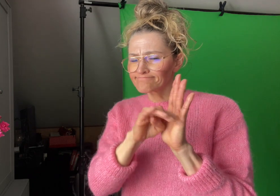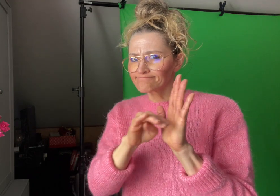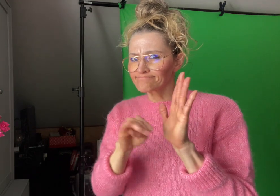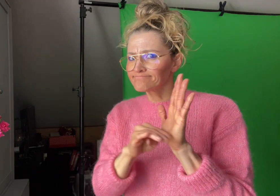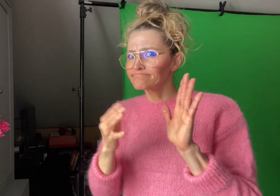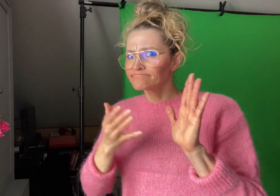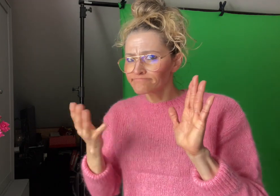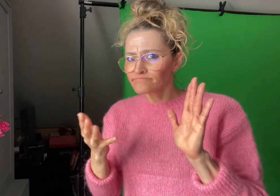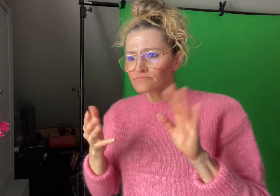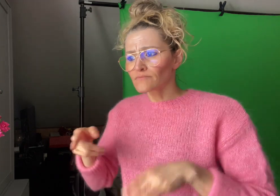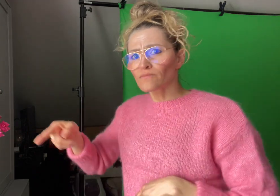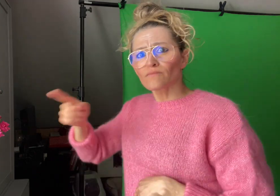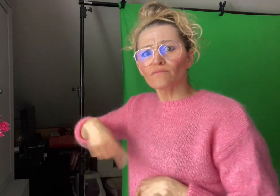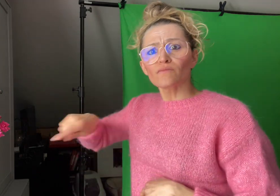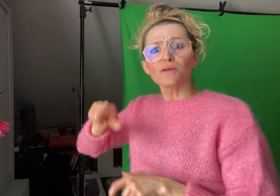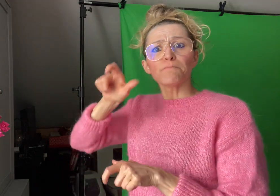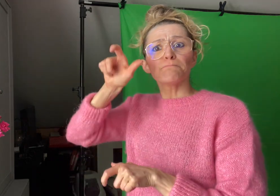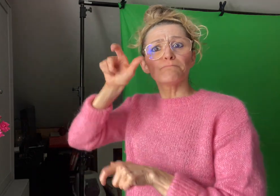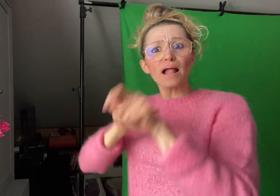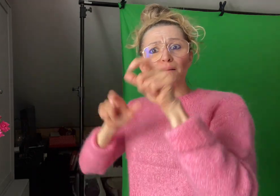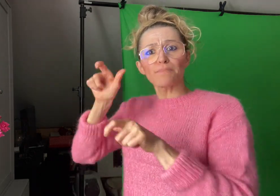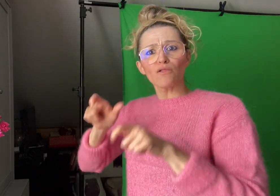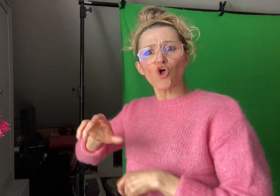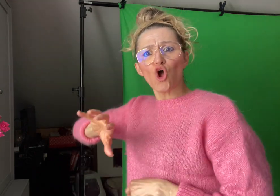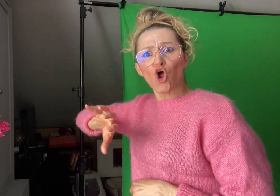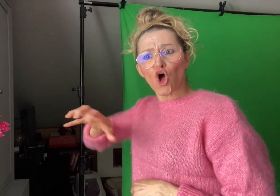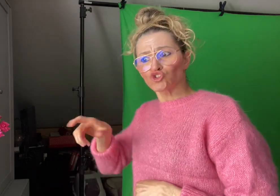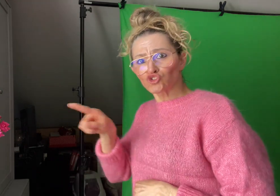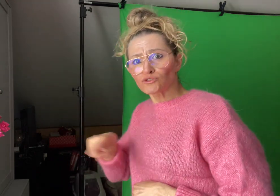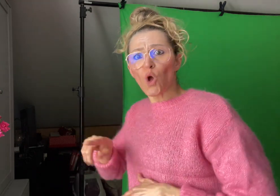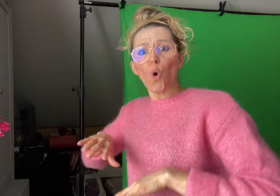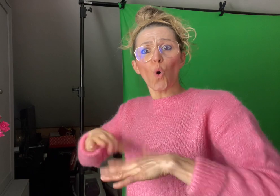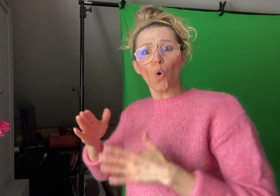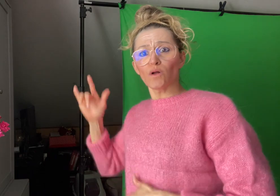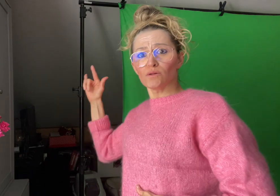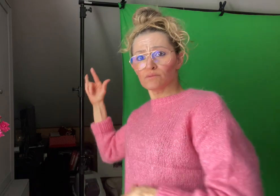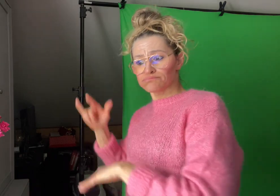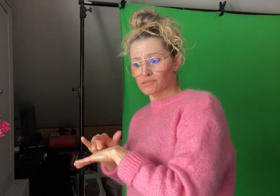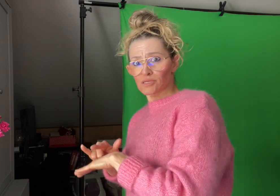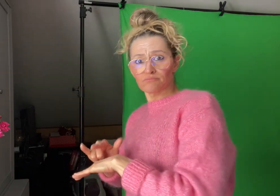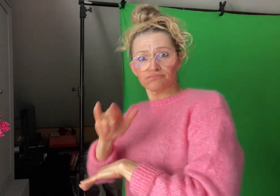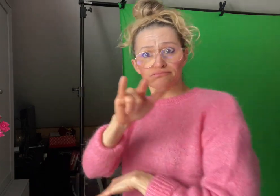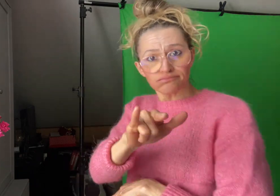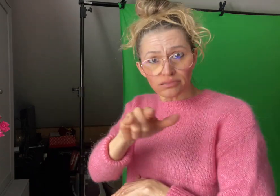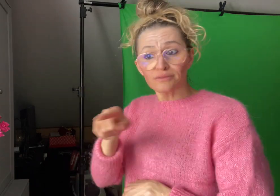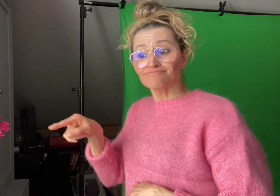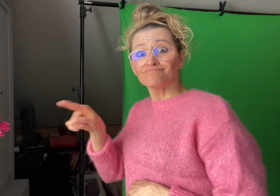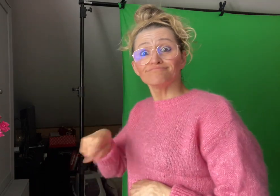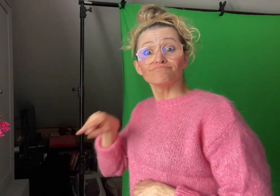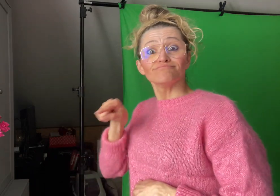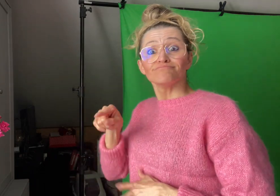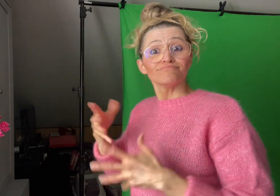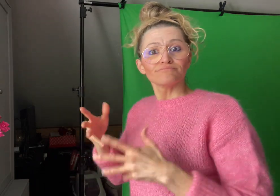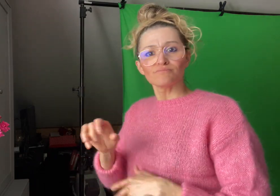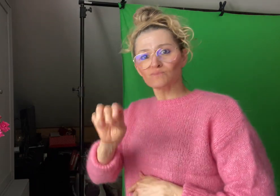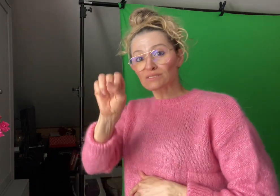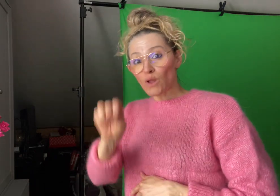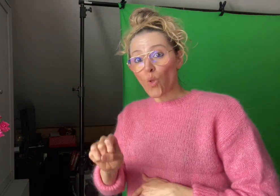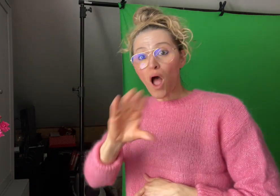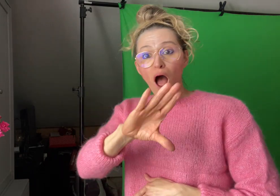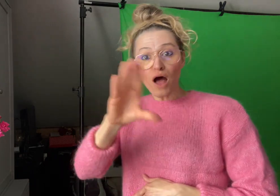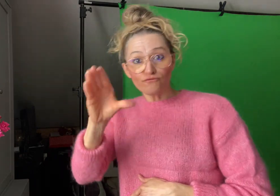for people coming from or passing through South Africa,